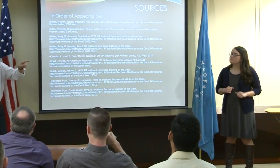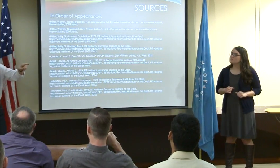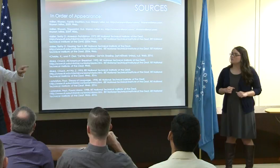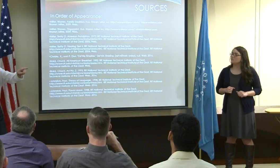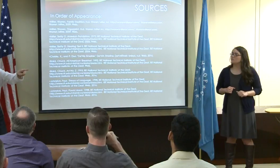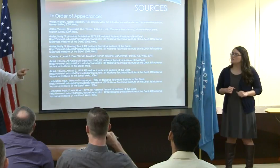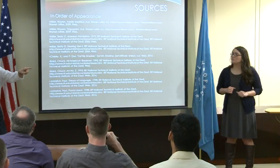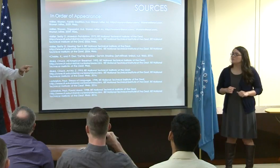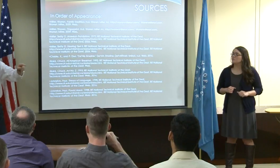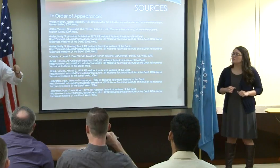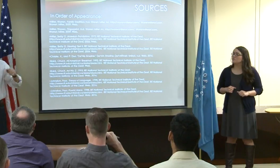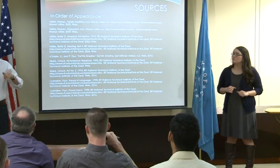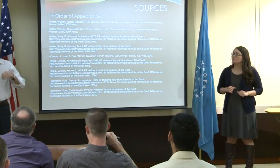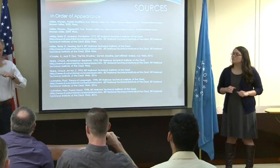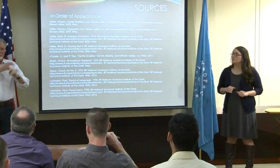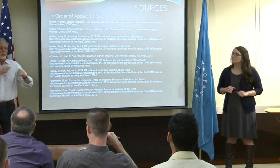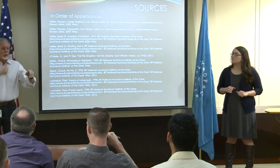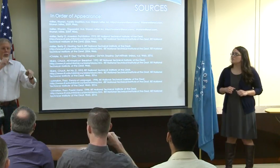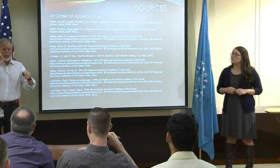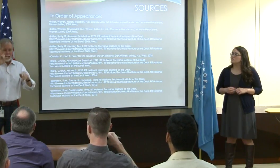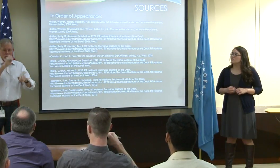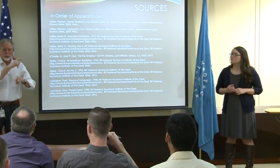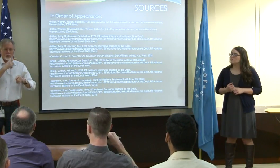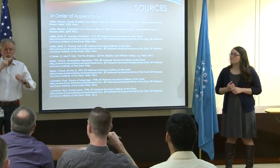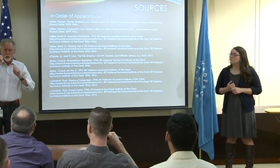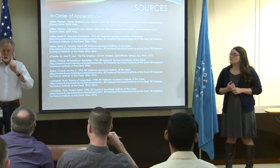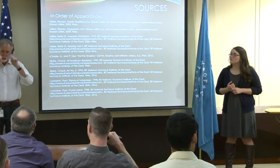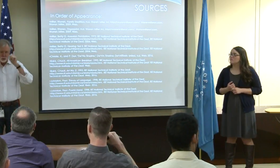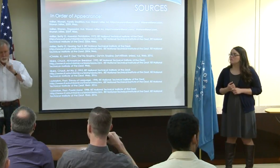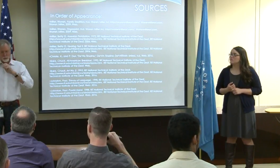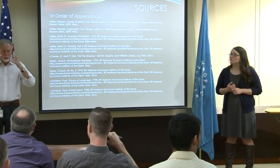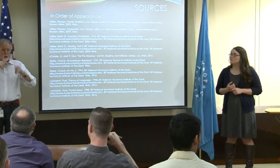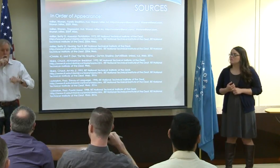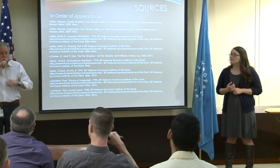did you see her facial expressions and the way that Ellie was